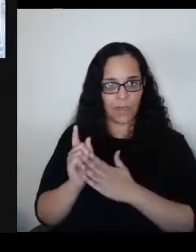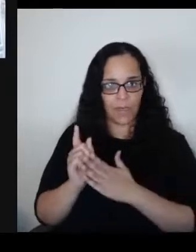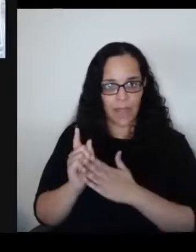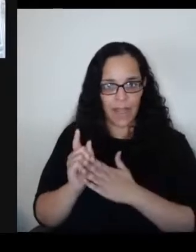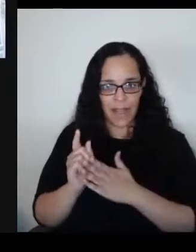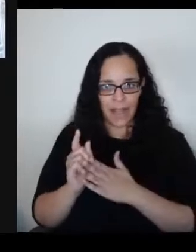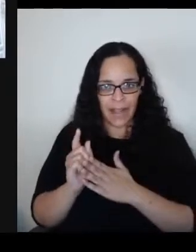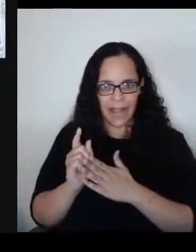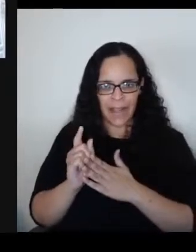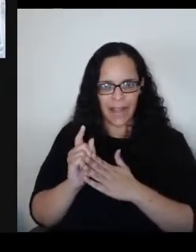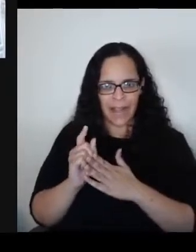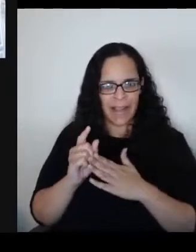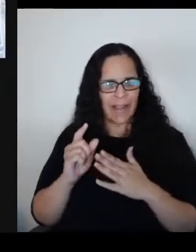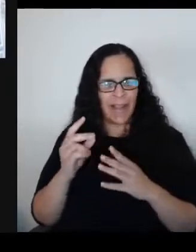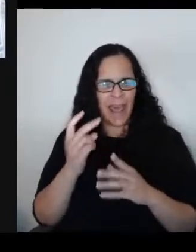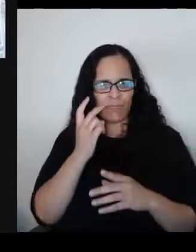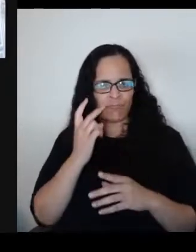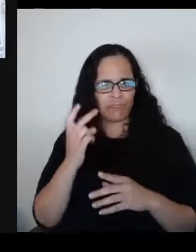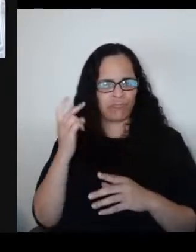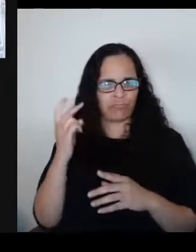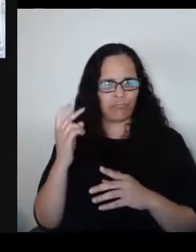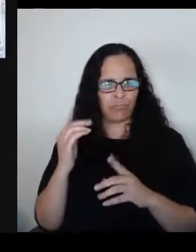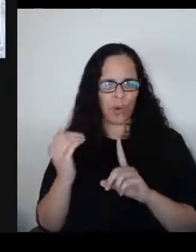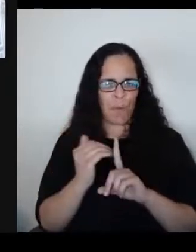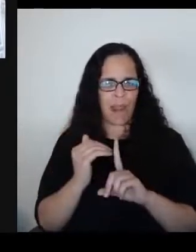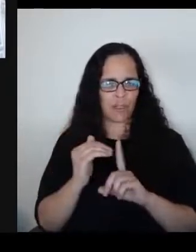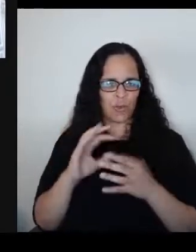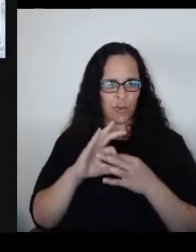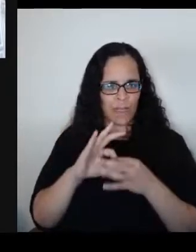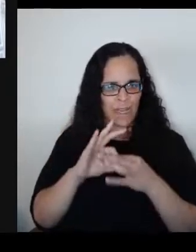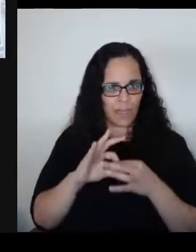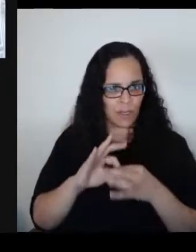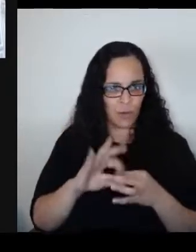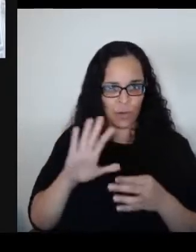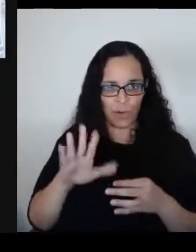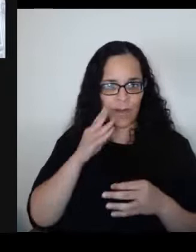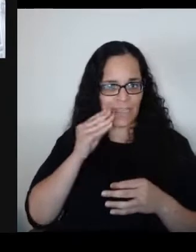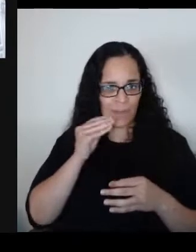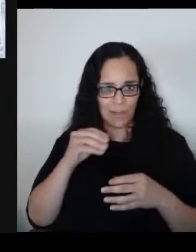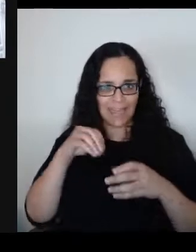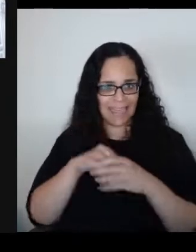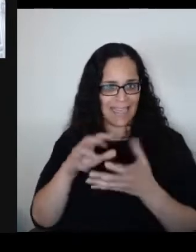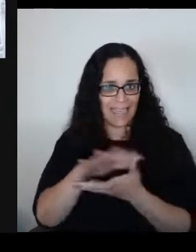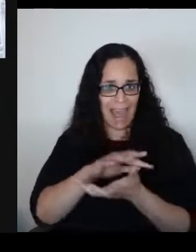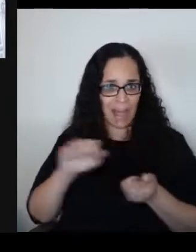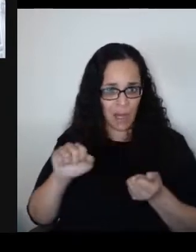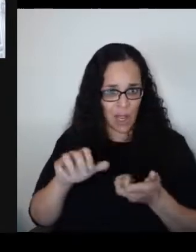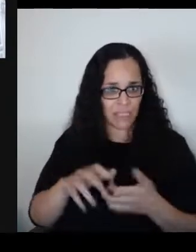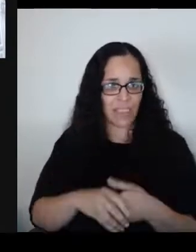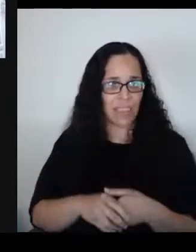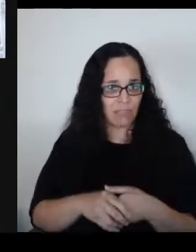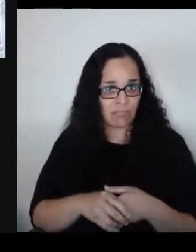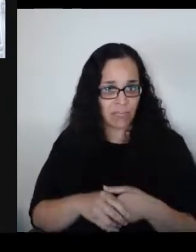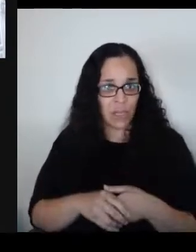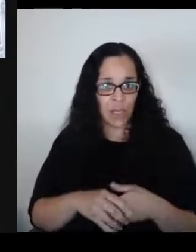or learned about the Holocaust? Do you hear alarm bells ringing in our society today